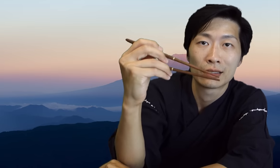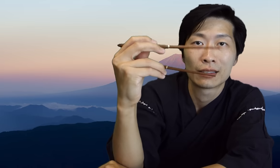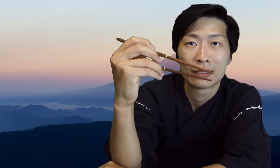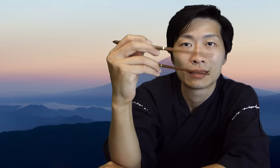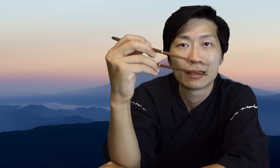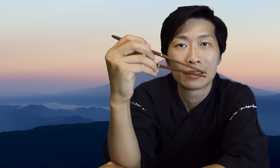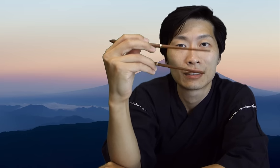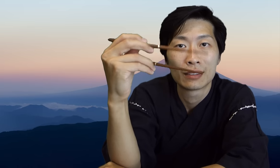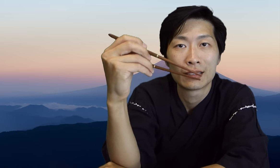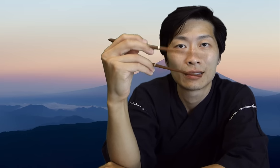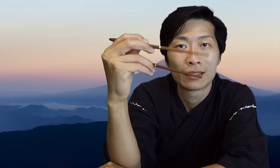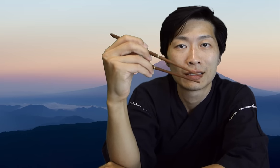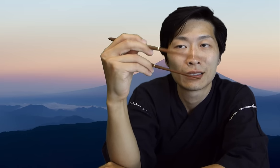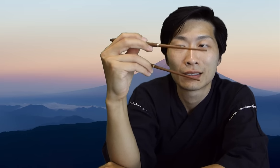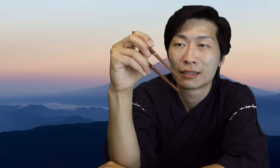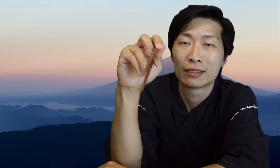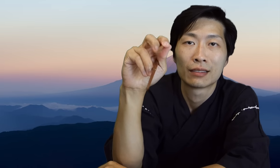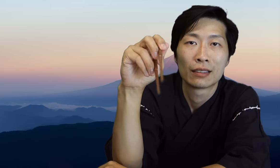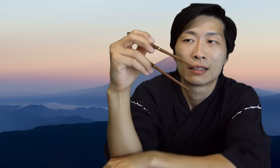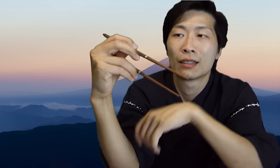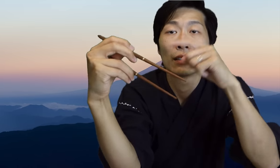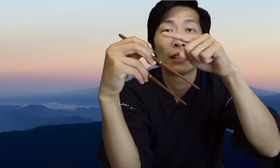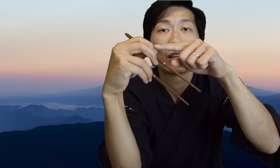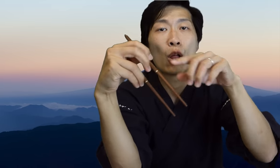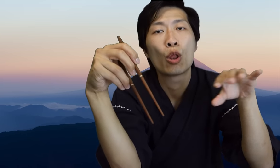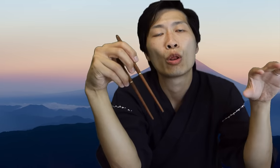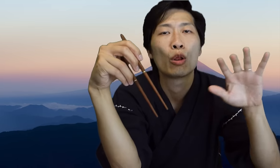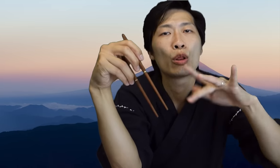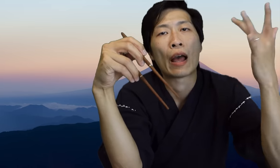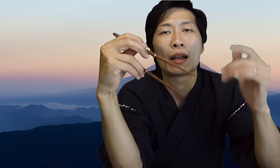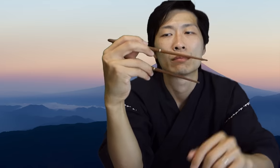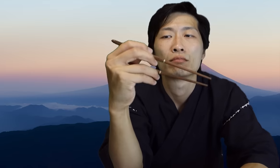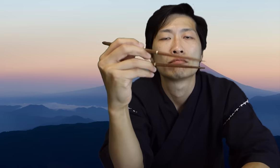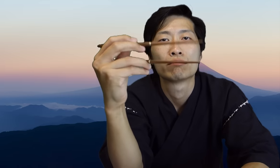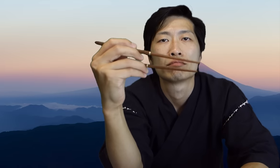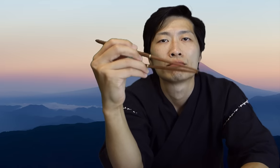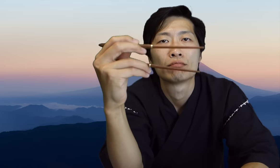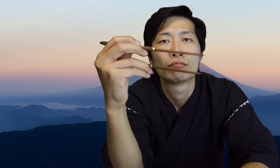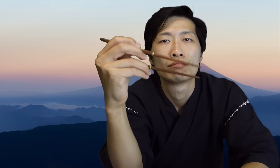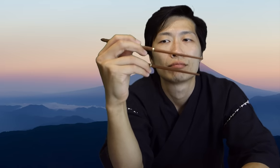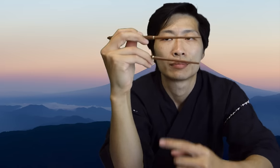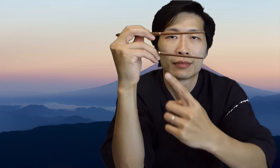chopstick should be moving while the bottom part should be stabilized and you